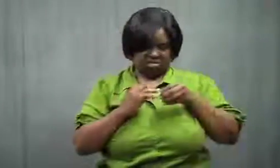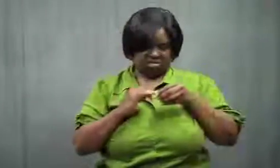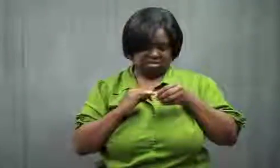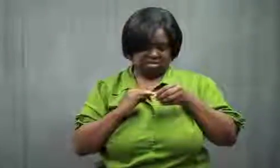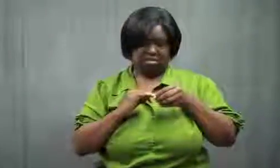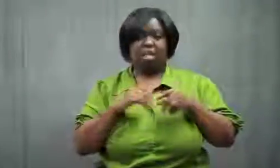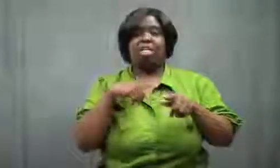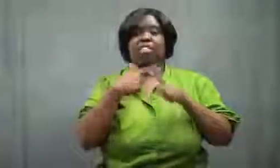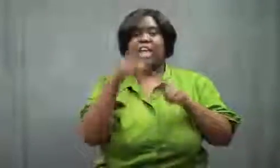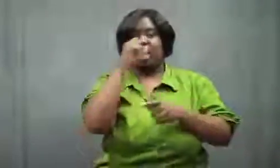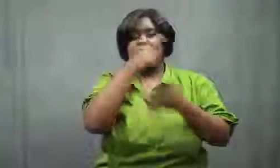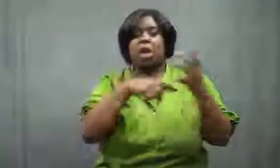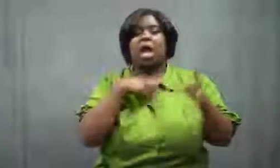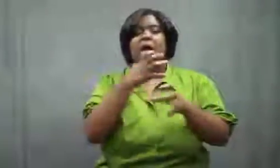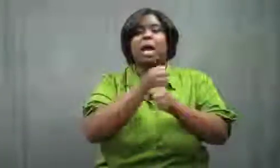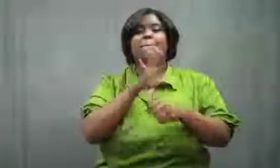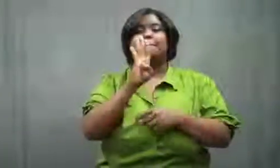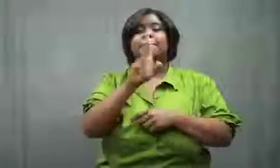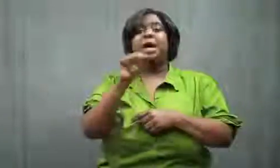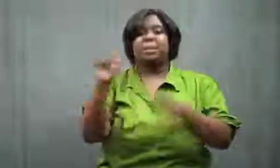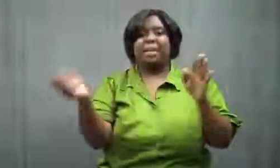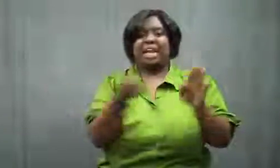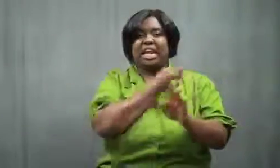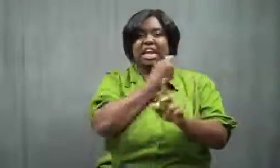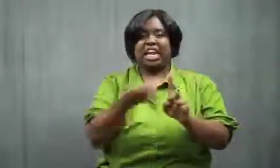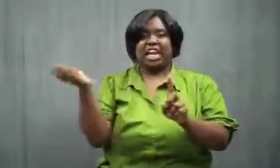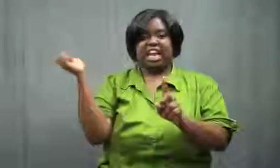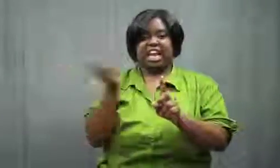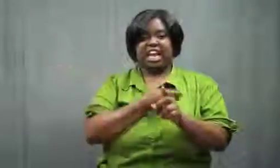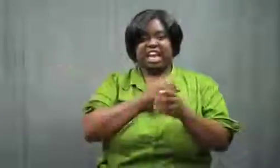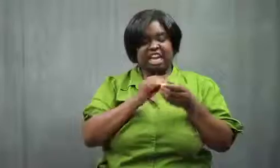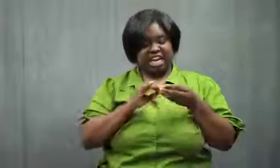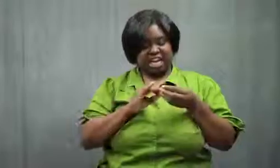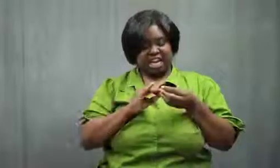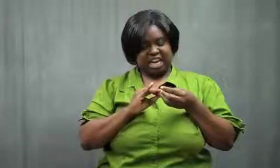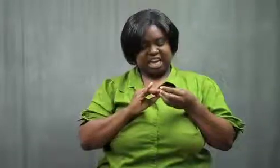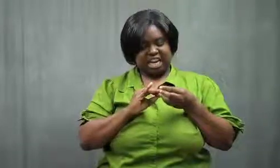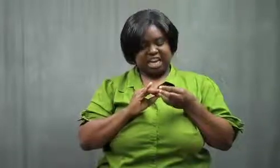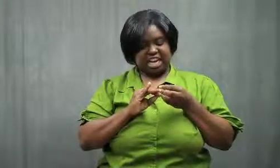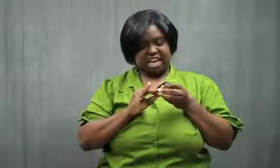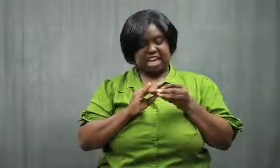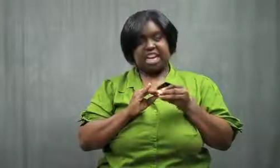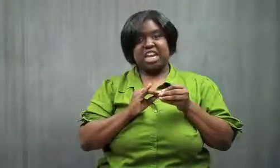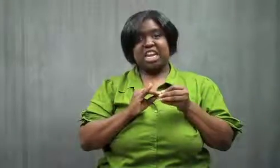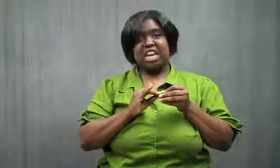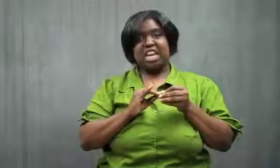Guess what.. I got my butt whupped.